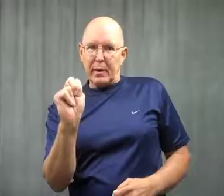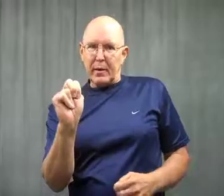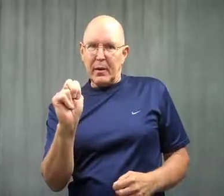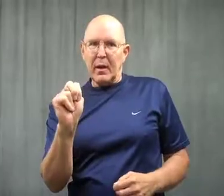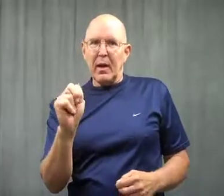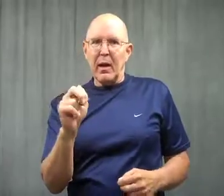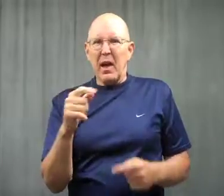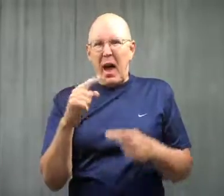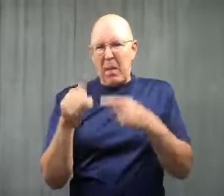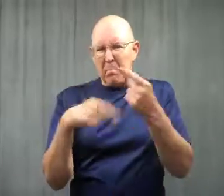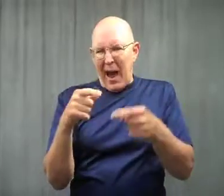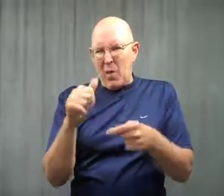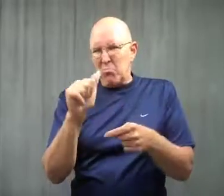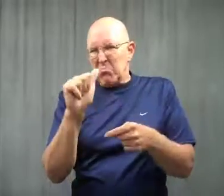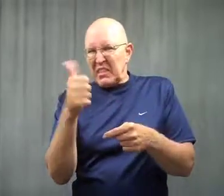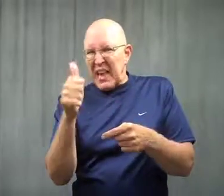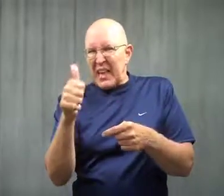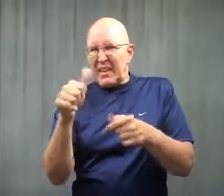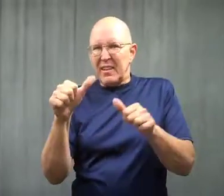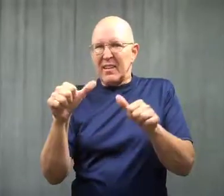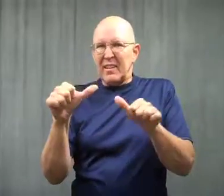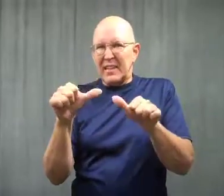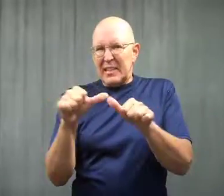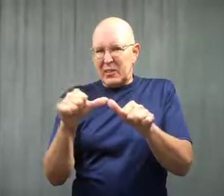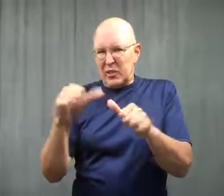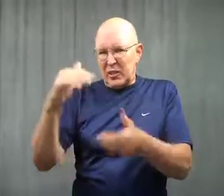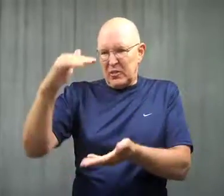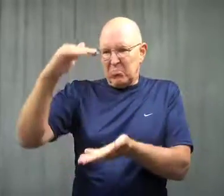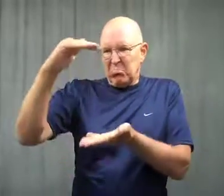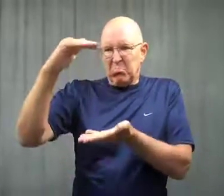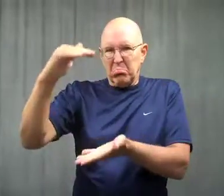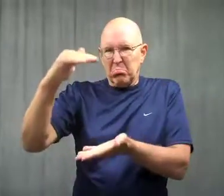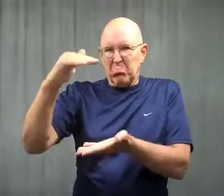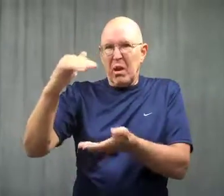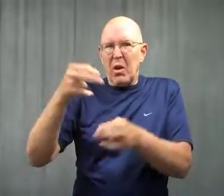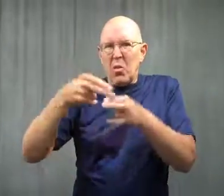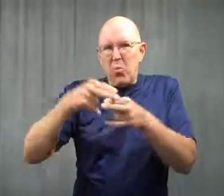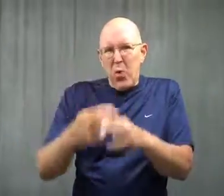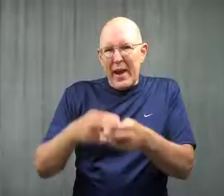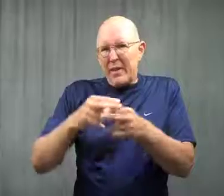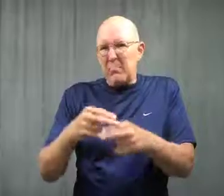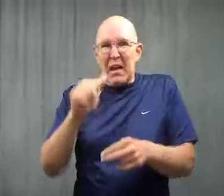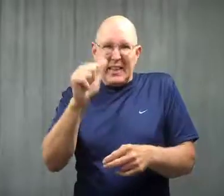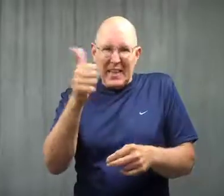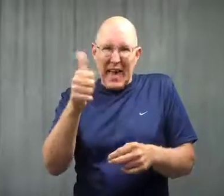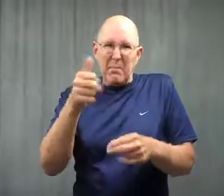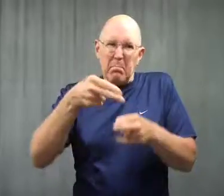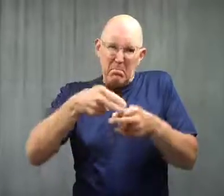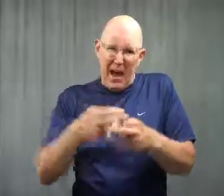It was about 10 inches tall, and weighed about 10 pounds.